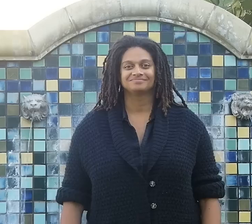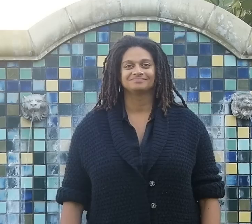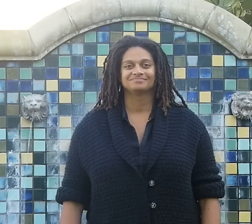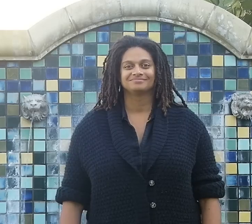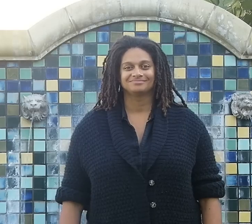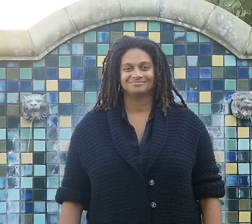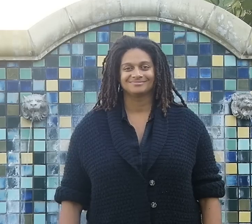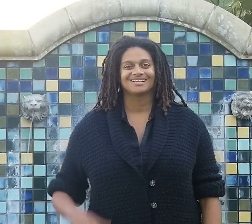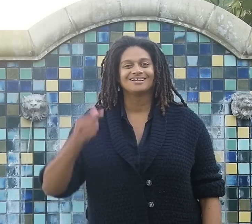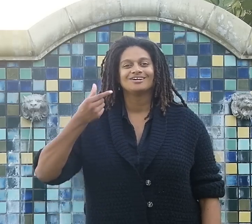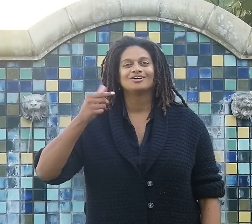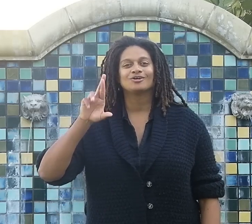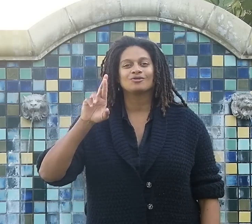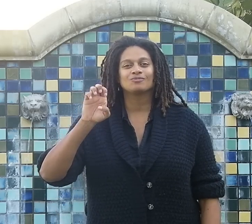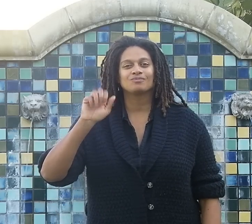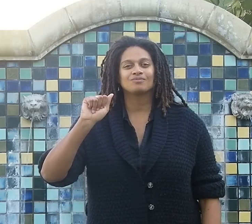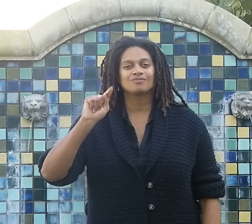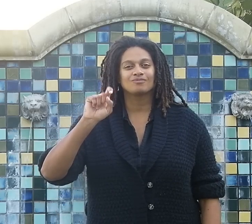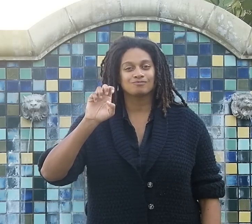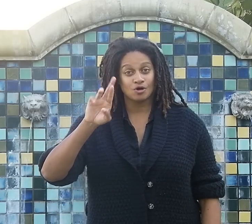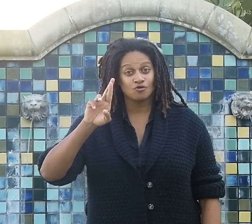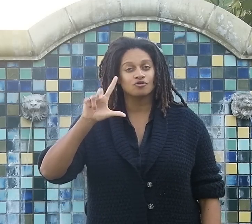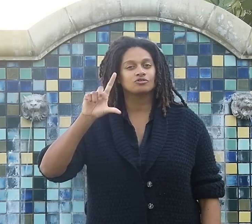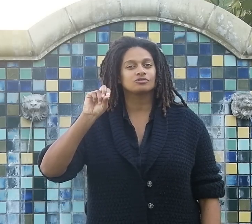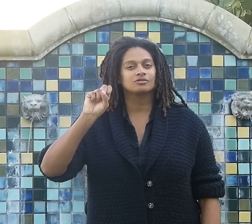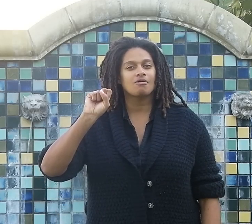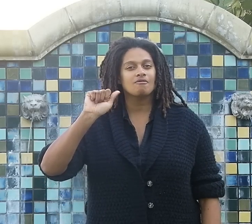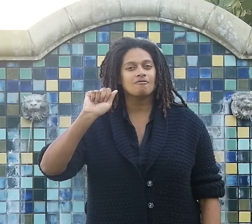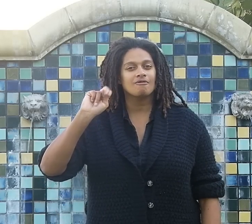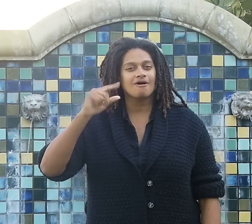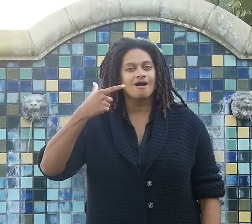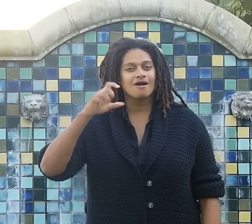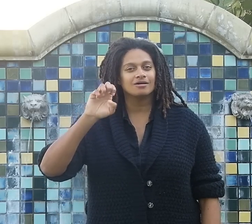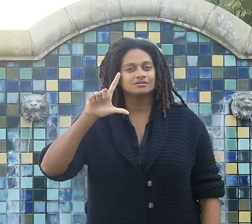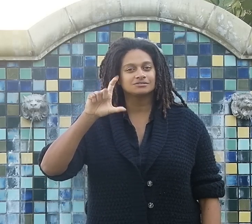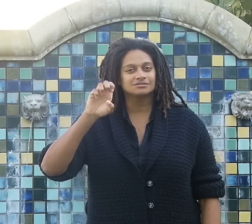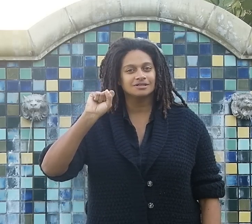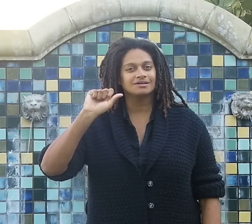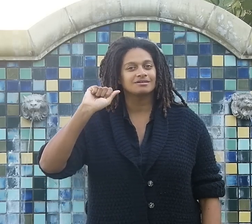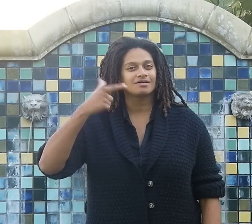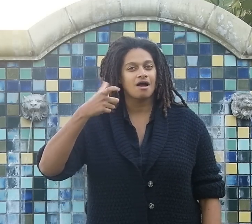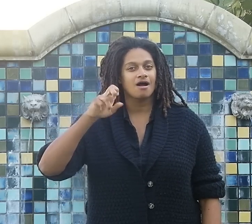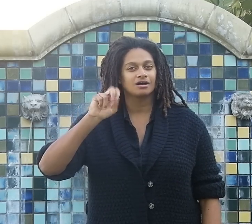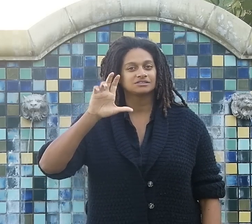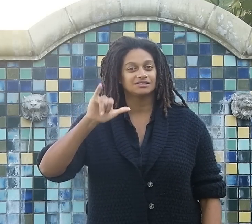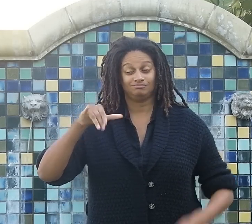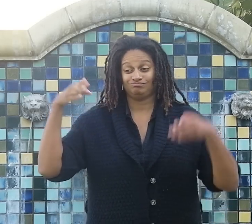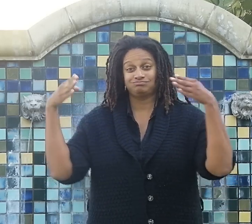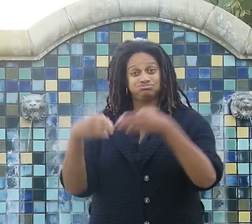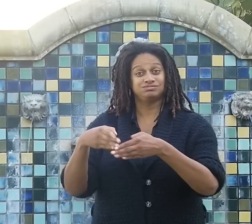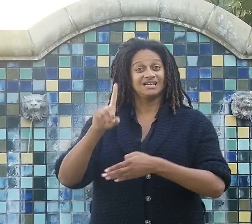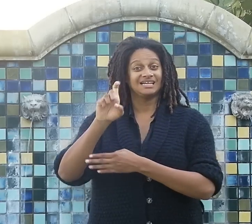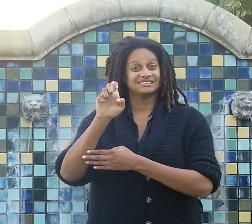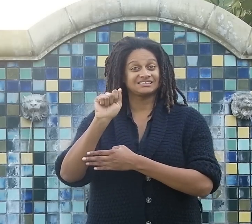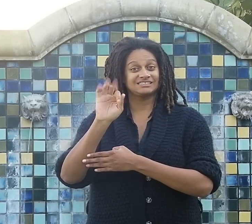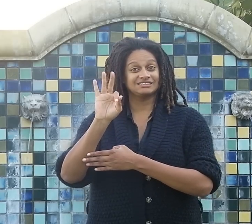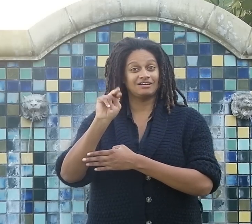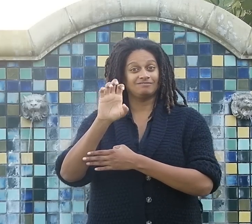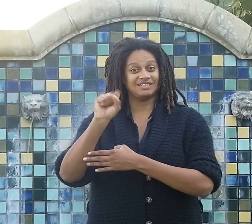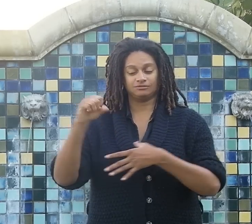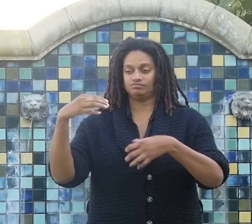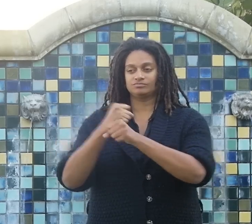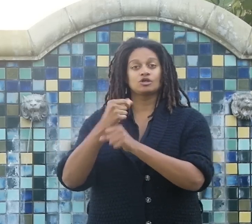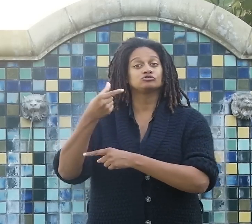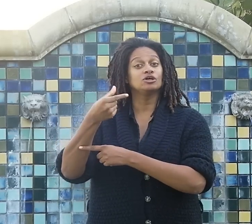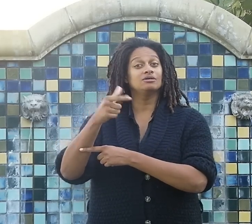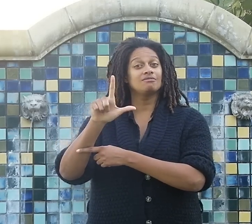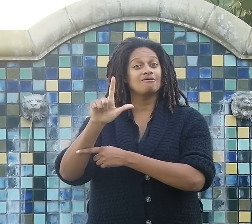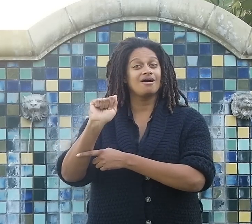Hello, Greater Los Angeles Agency on Deafness, Inc. (GLAD)